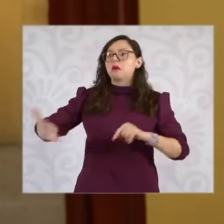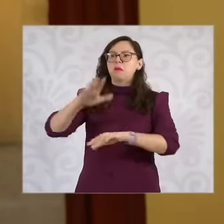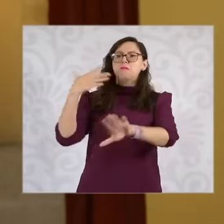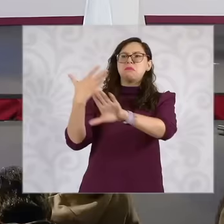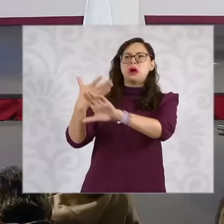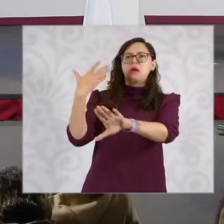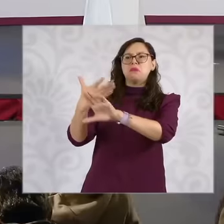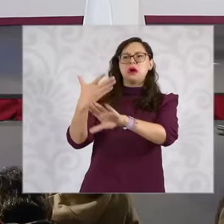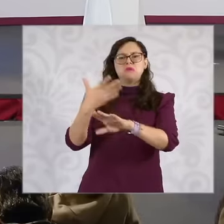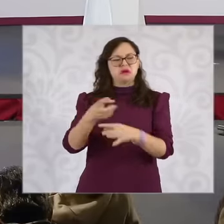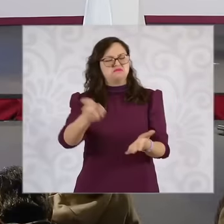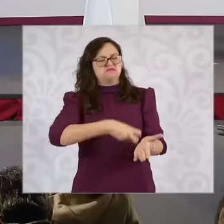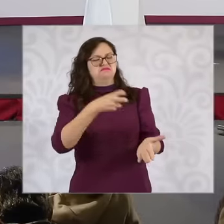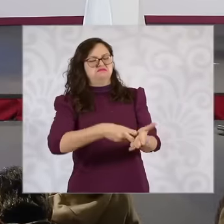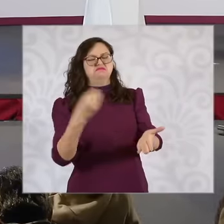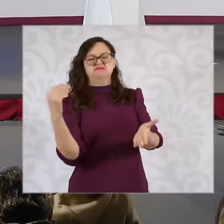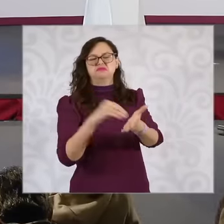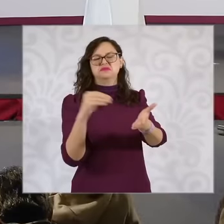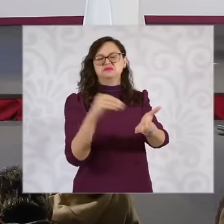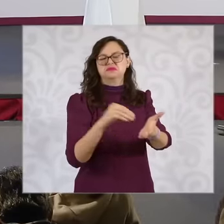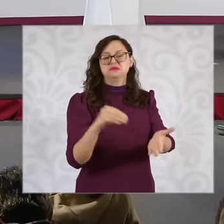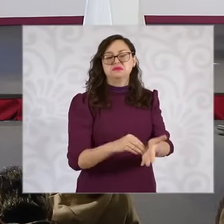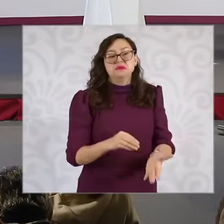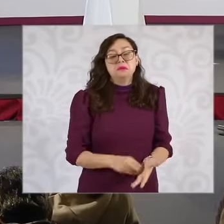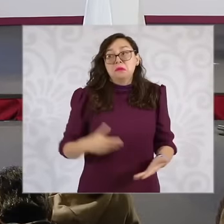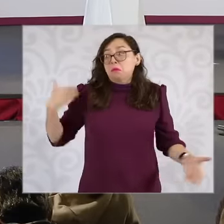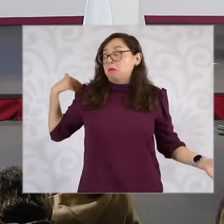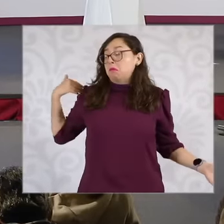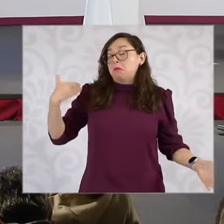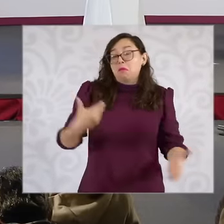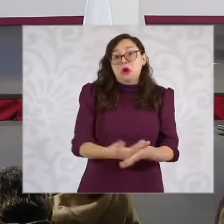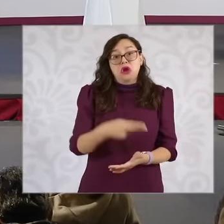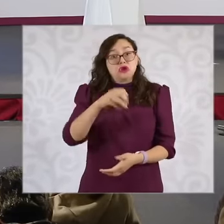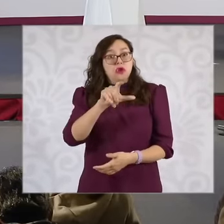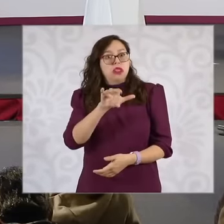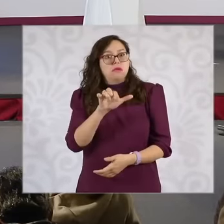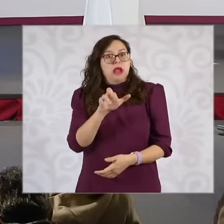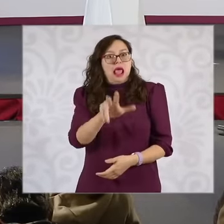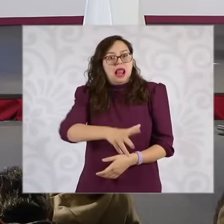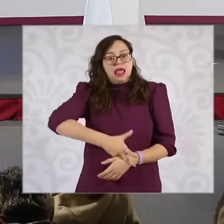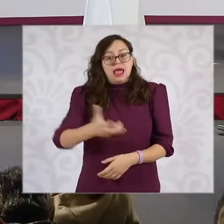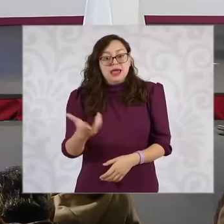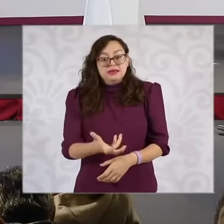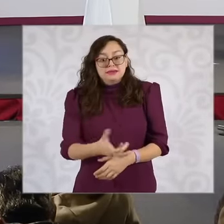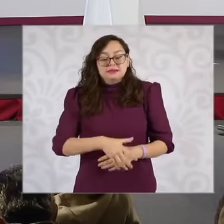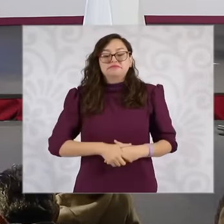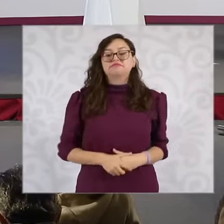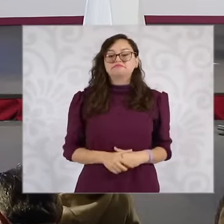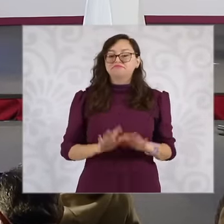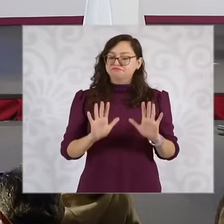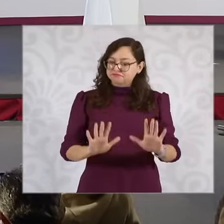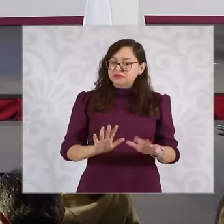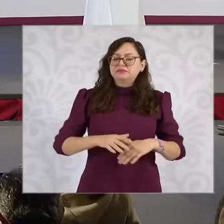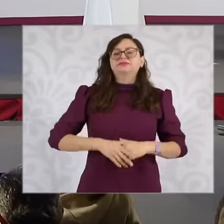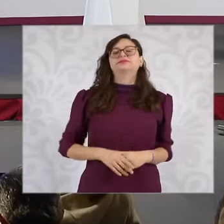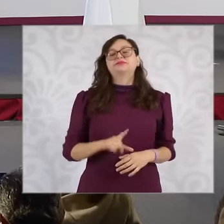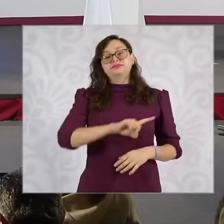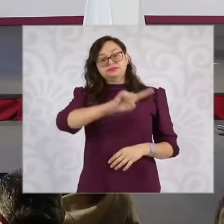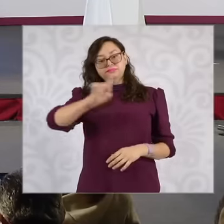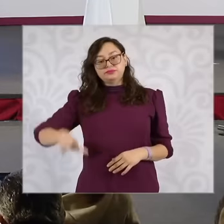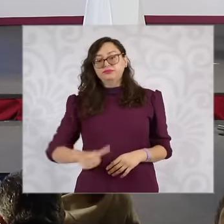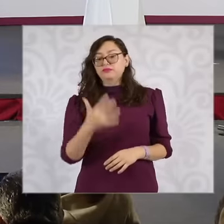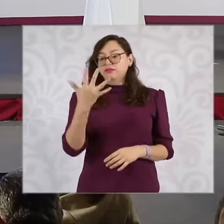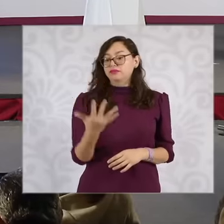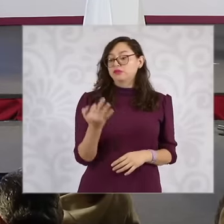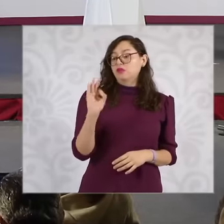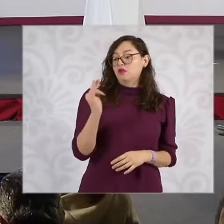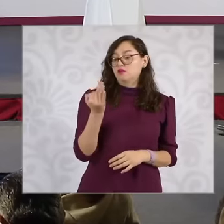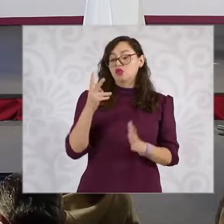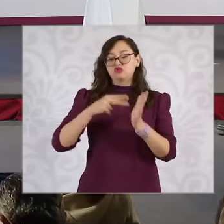On February 5, we know that President López Obrador sent 20 reform initiatives,